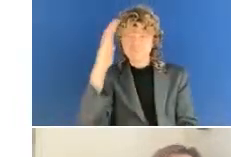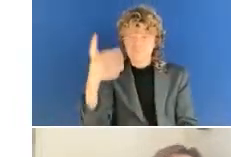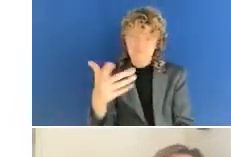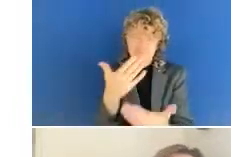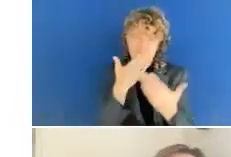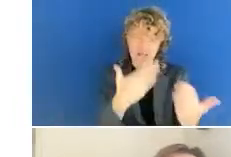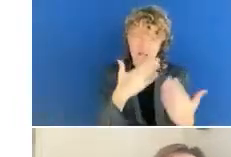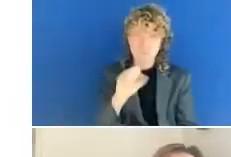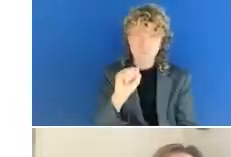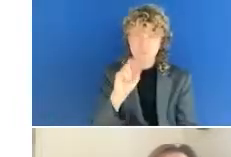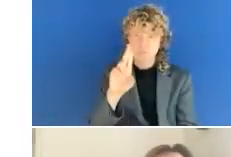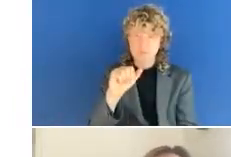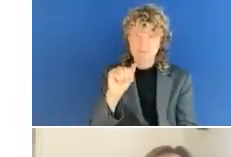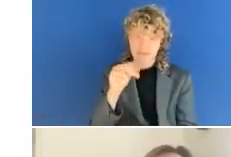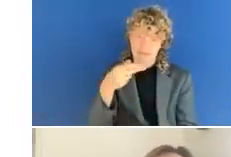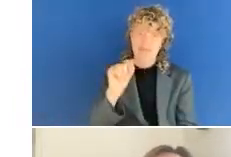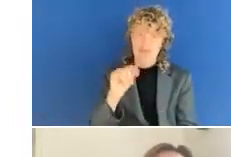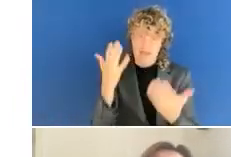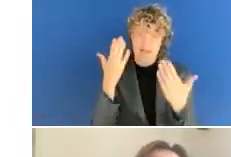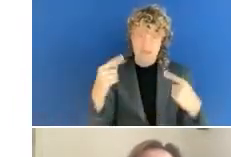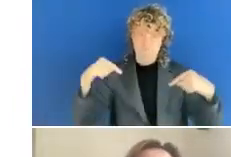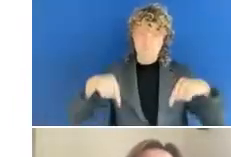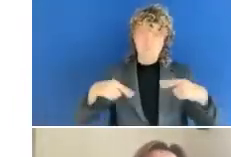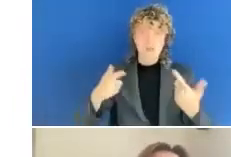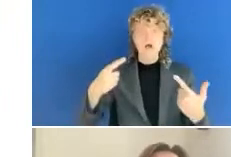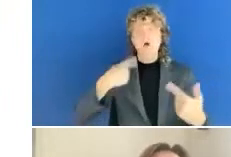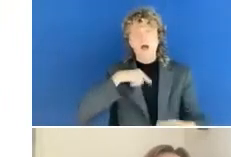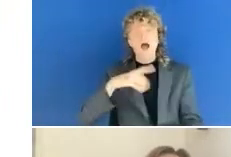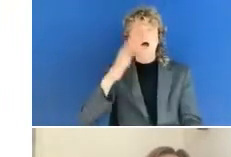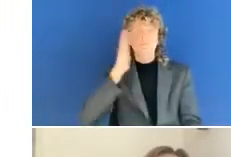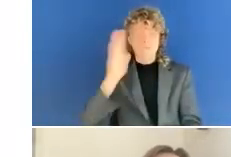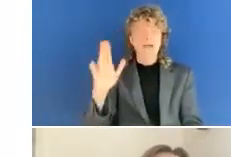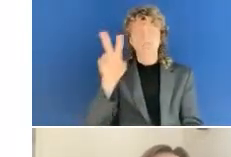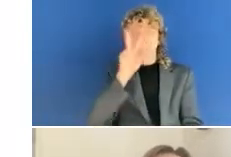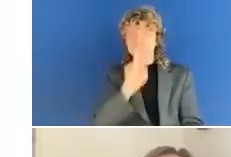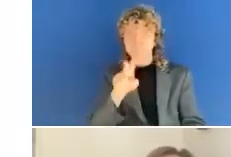that today, and maybe pros and cons and so on, but really nice to have your reflections